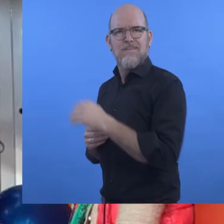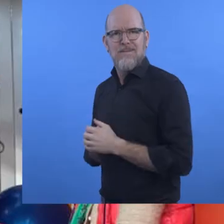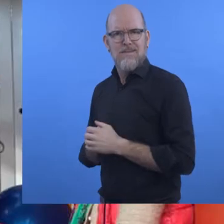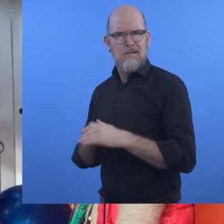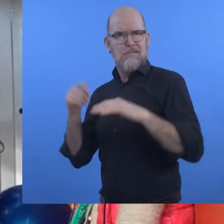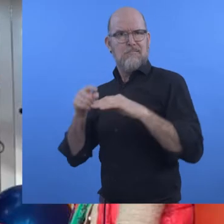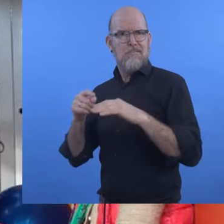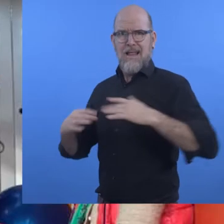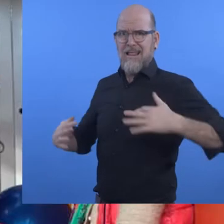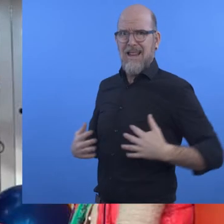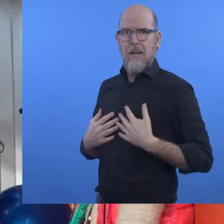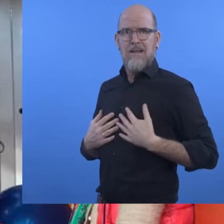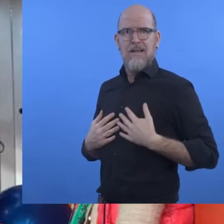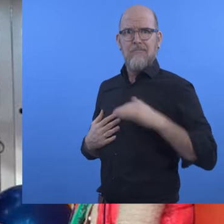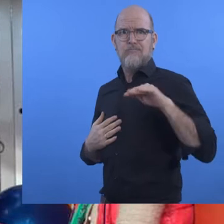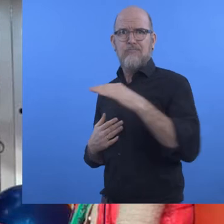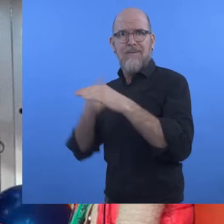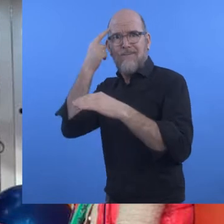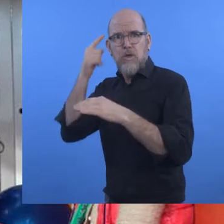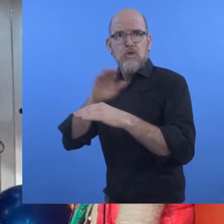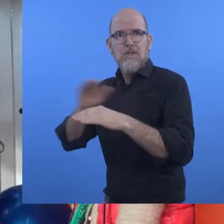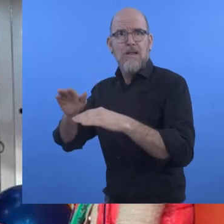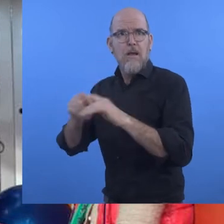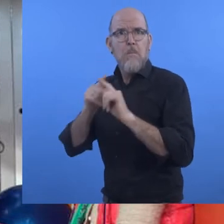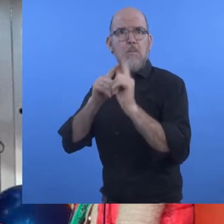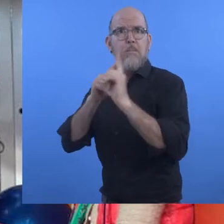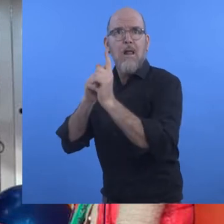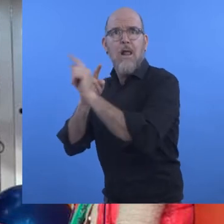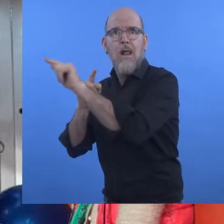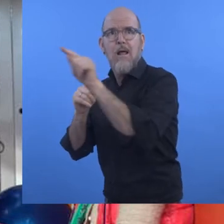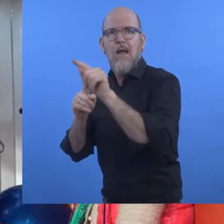"Therapy on Wheels" is a mobile therapy for children, initiated by the